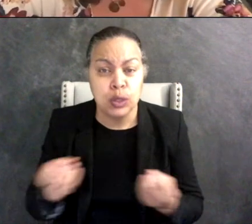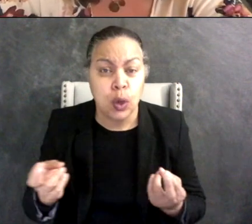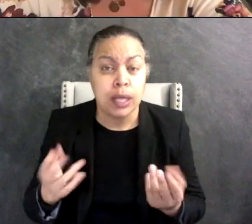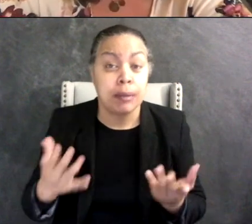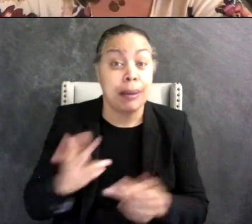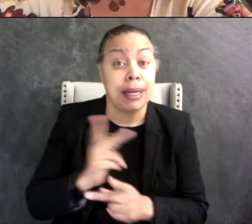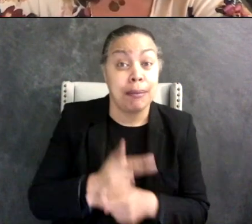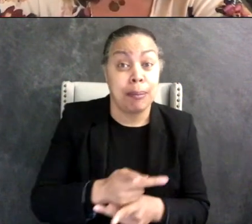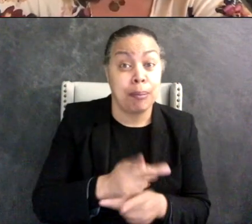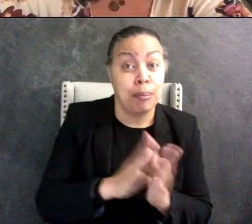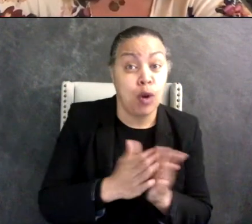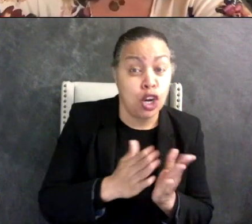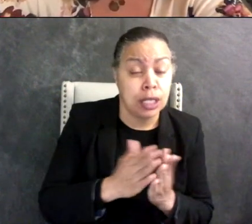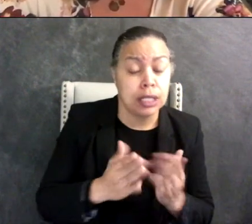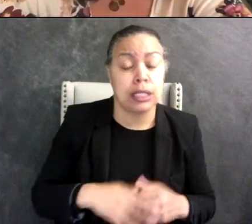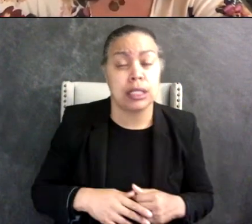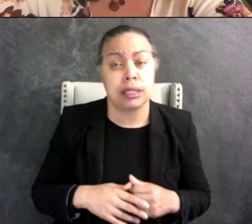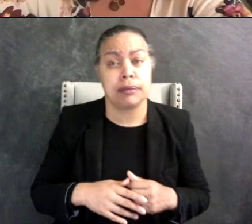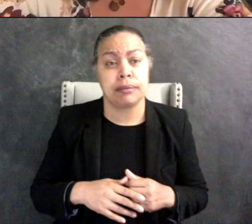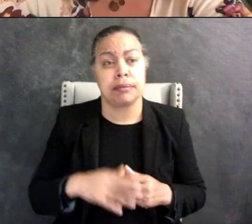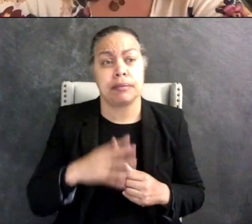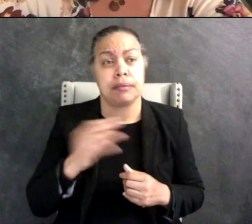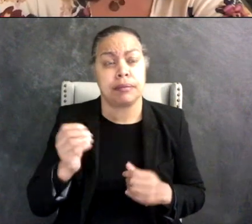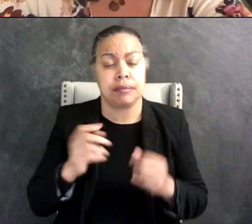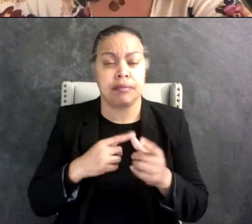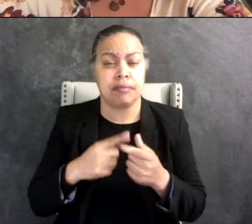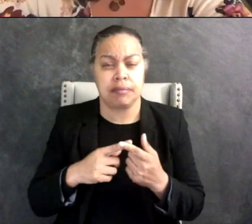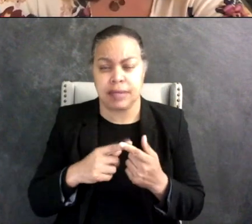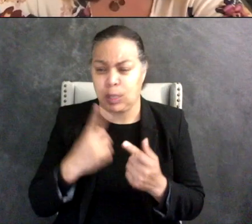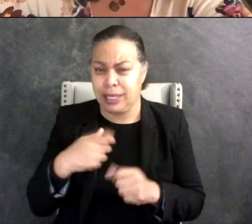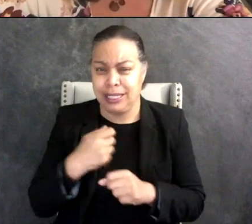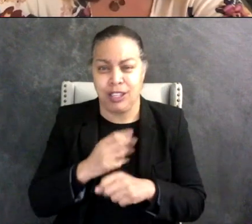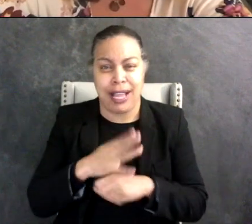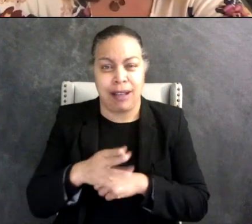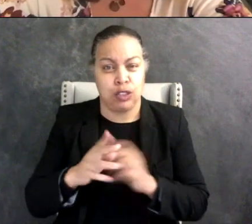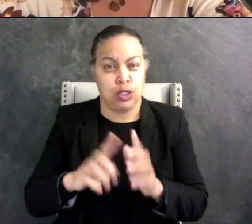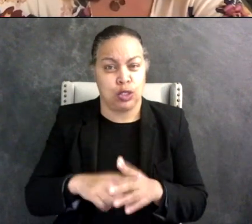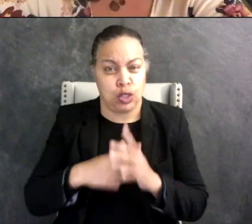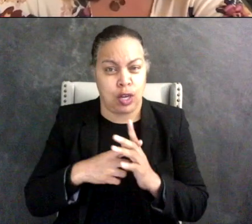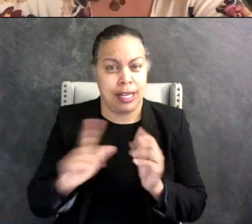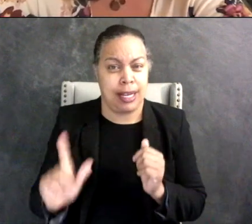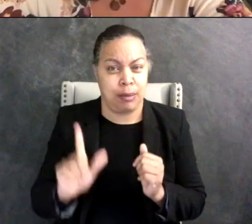and then like about a year after I started the library, I realized that a